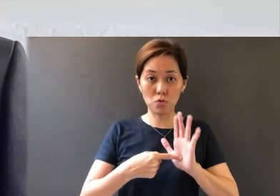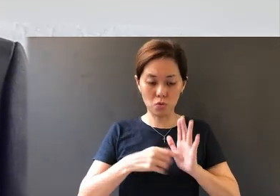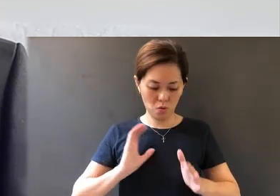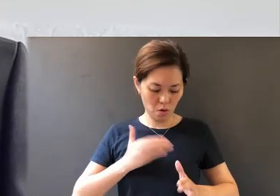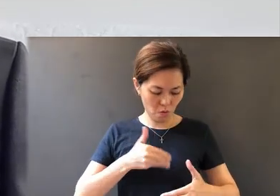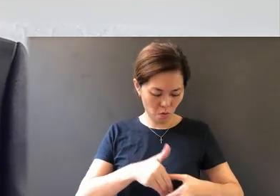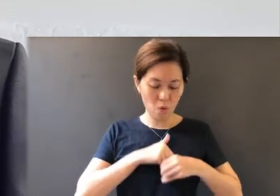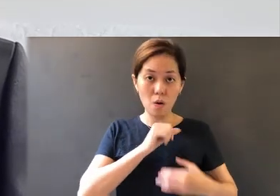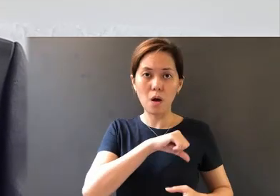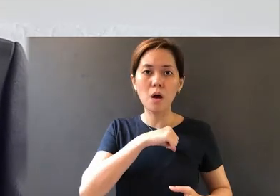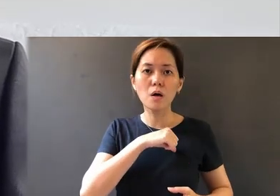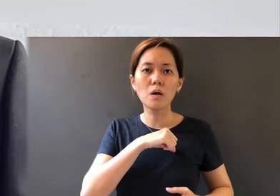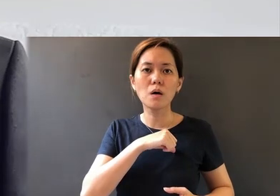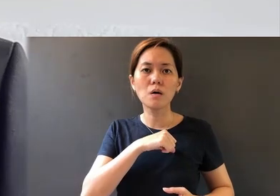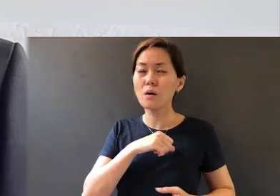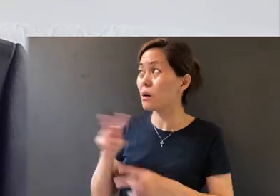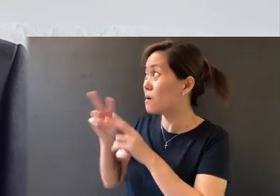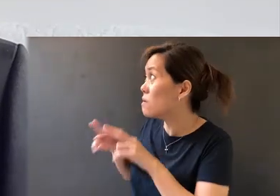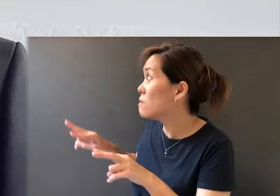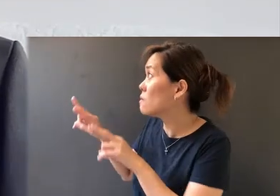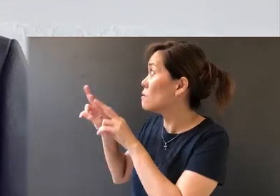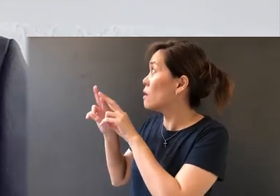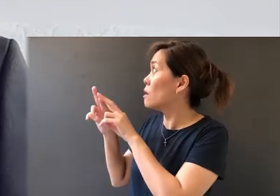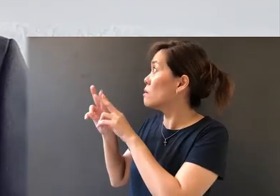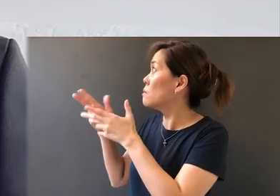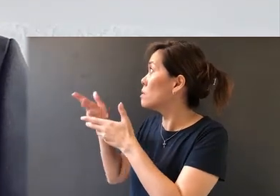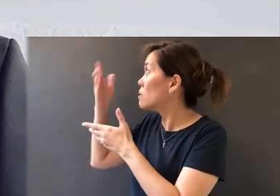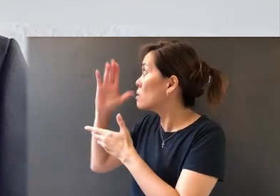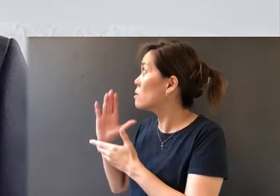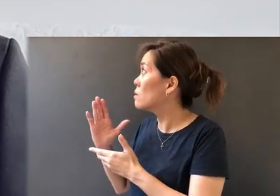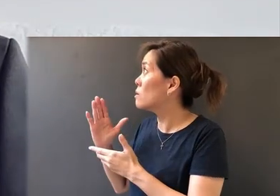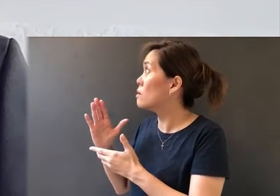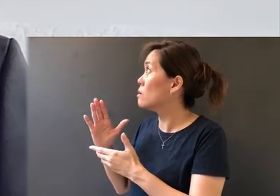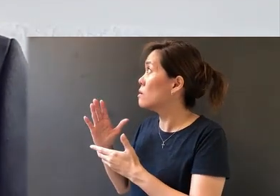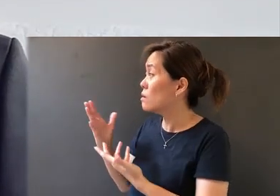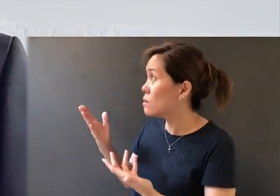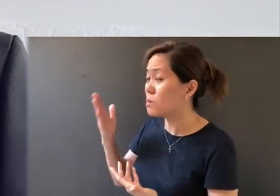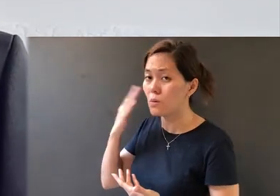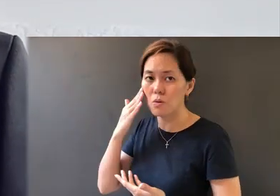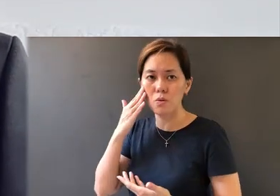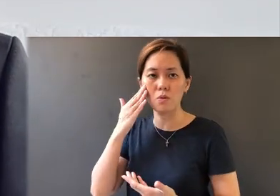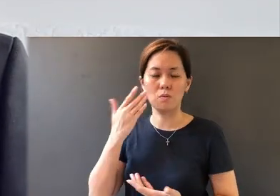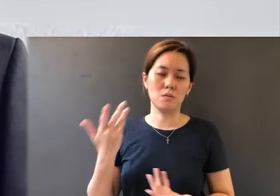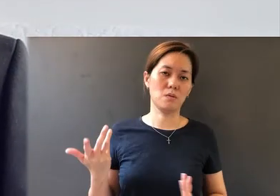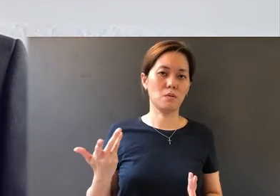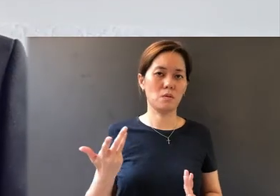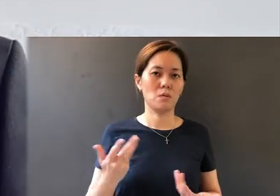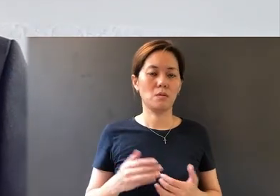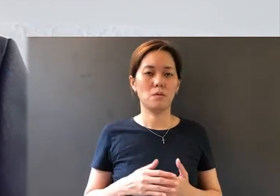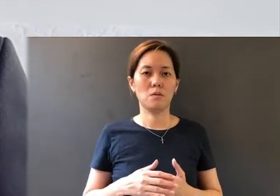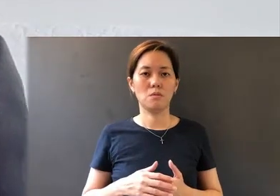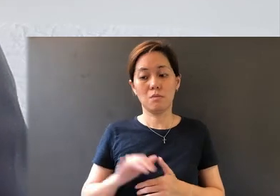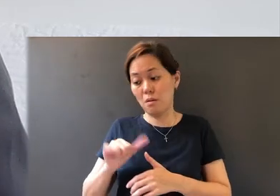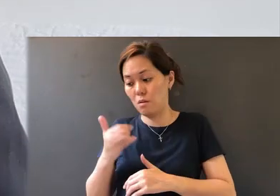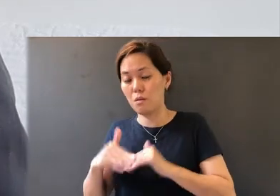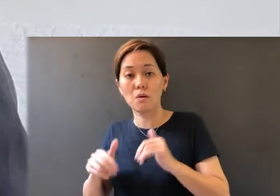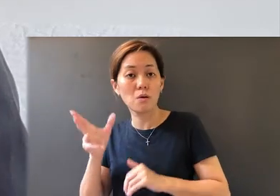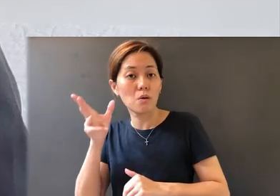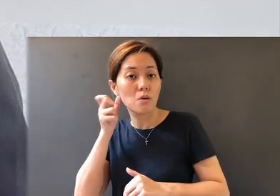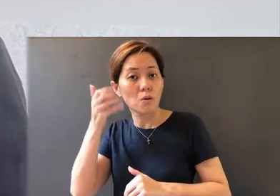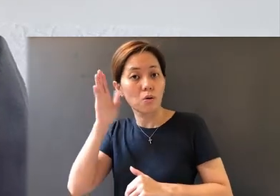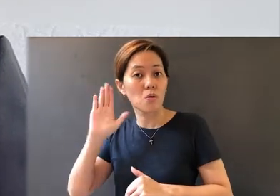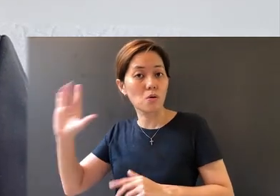of how valuable God is to us. But besides hearing the voice of God,